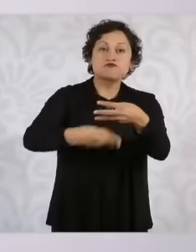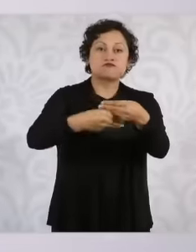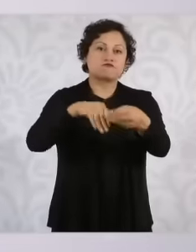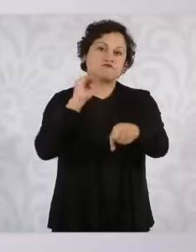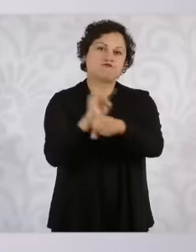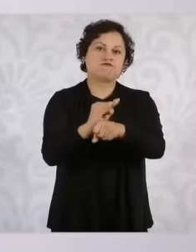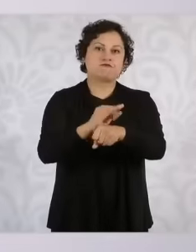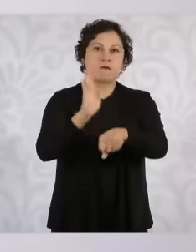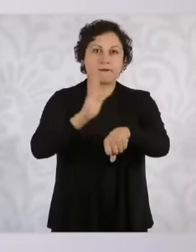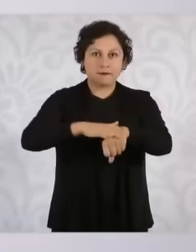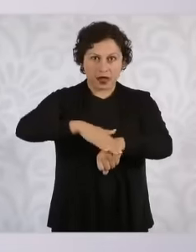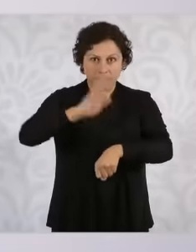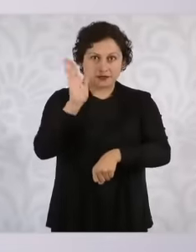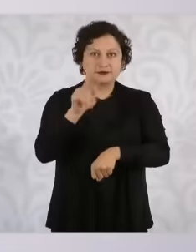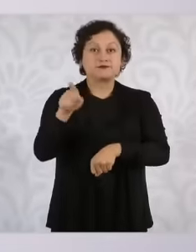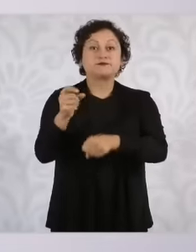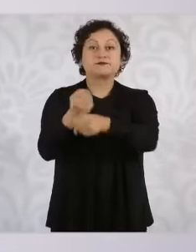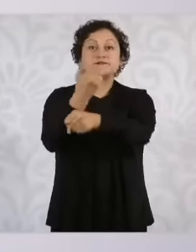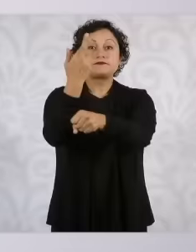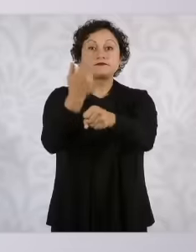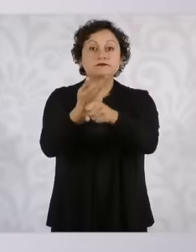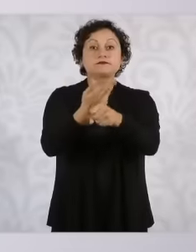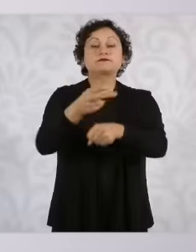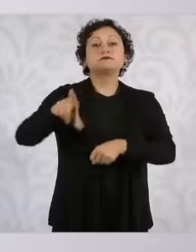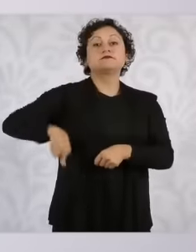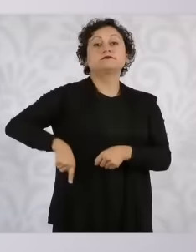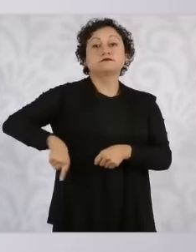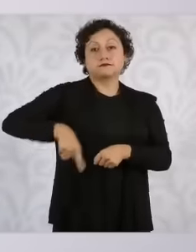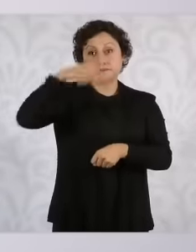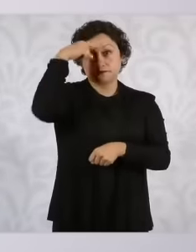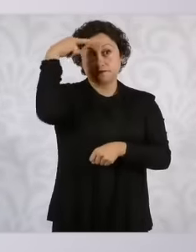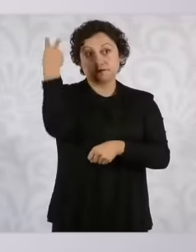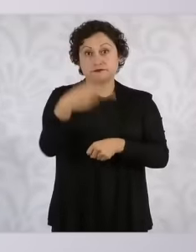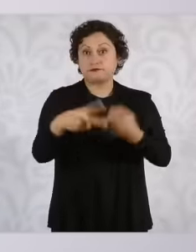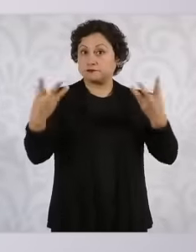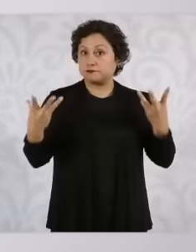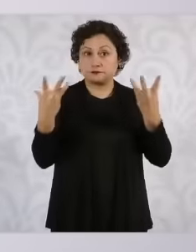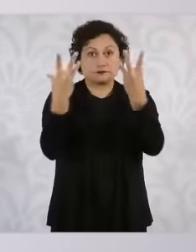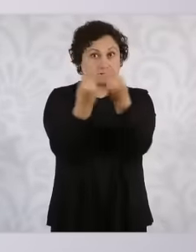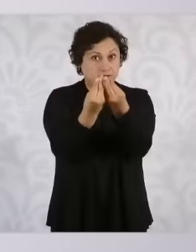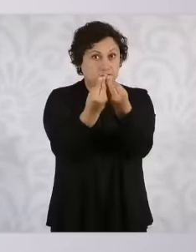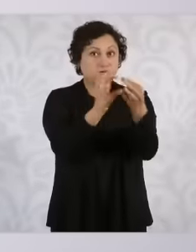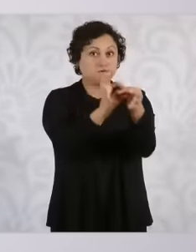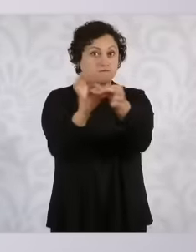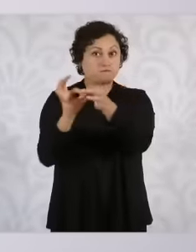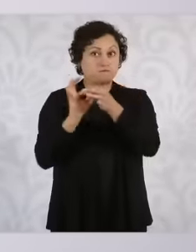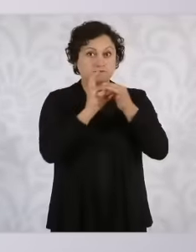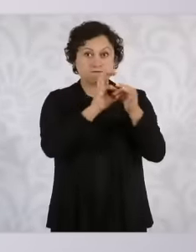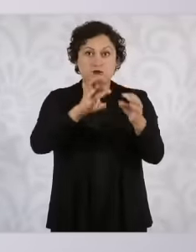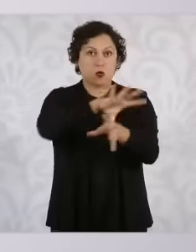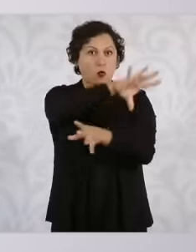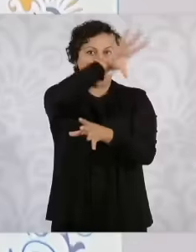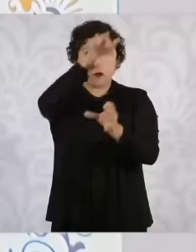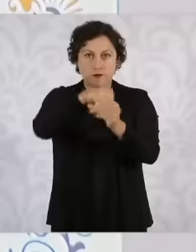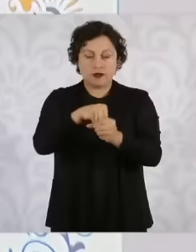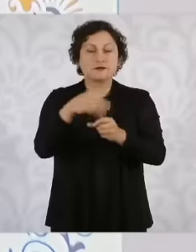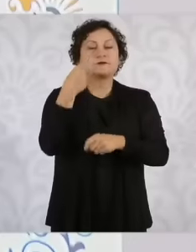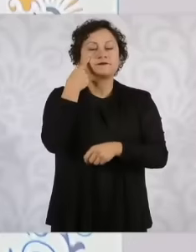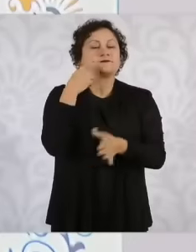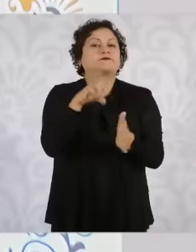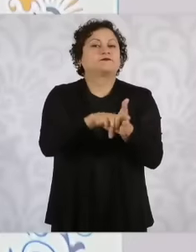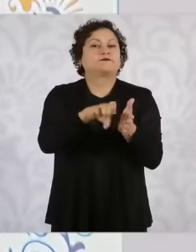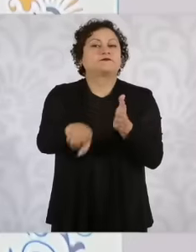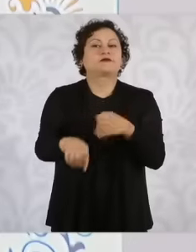Mexico are going to fully support, for example, the secretary of the interior is going to help us in